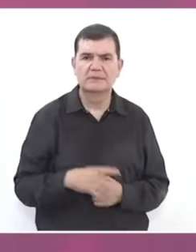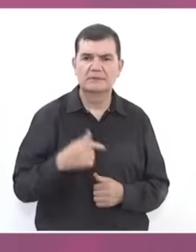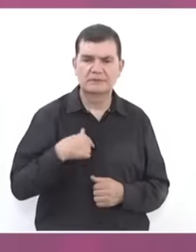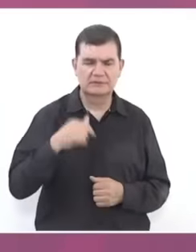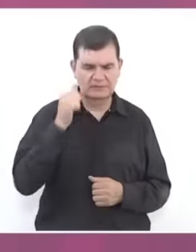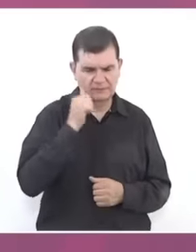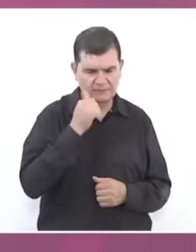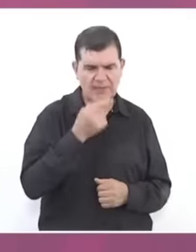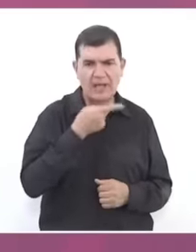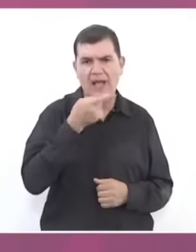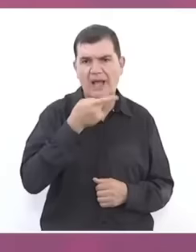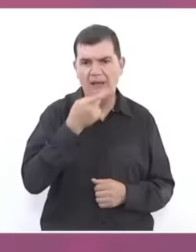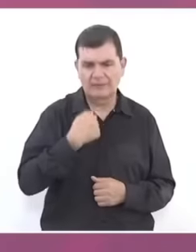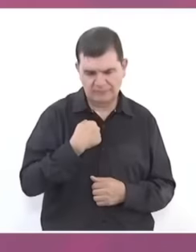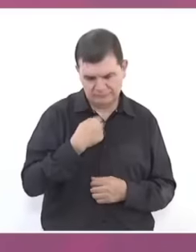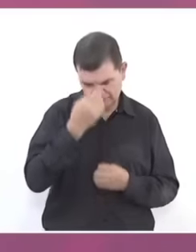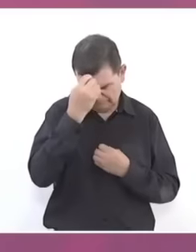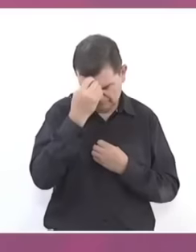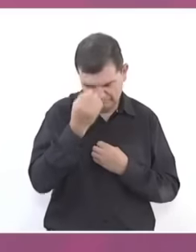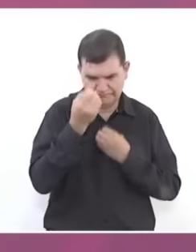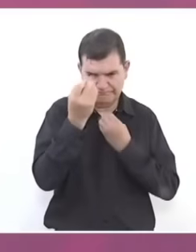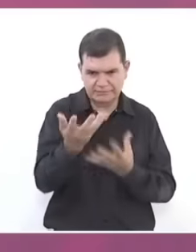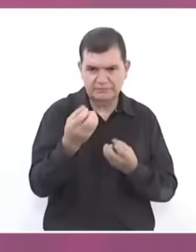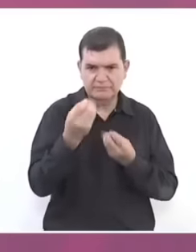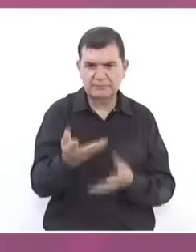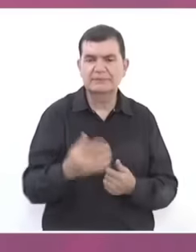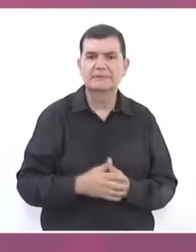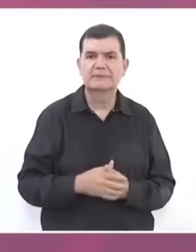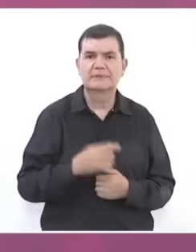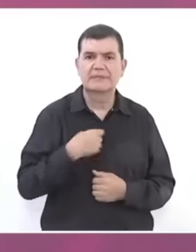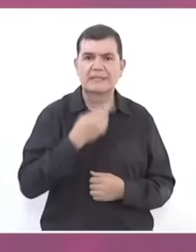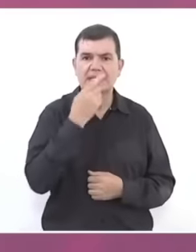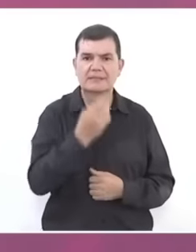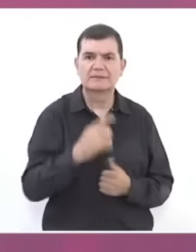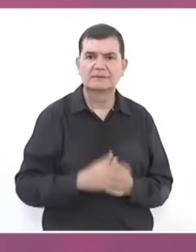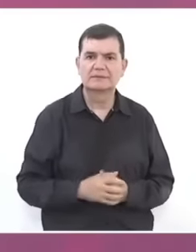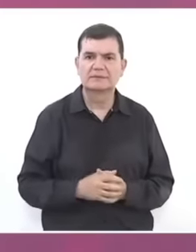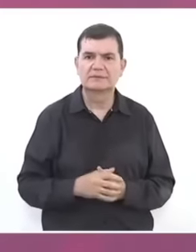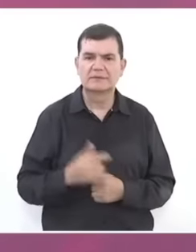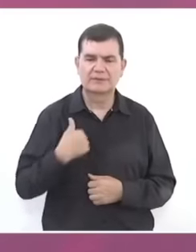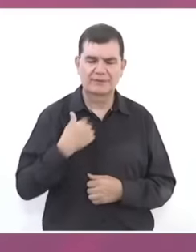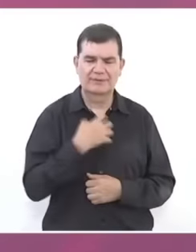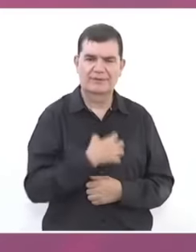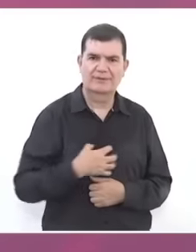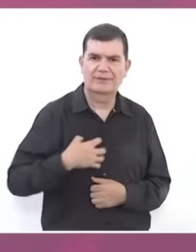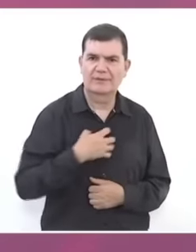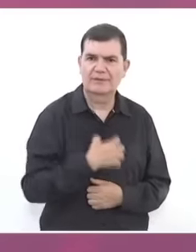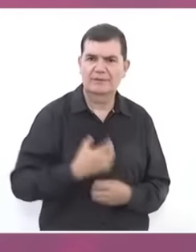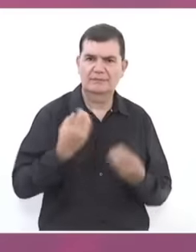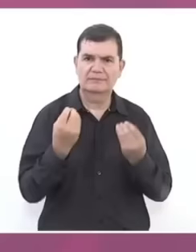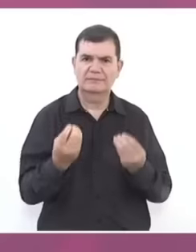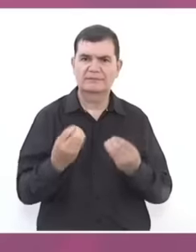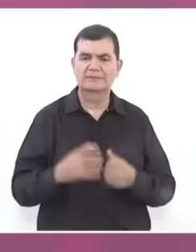say what I think. Well, I want to tell you that I am very happy, very